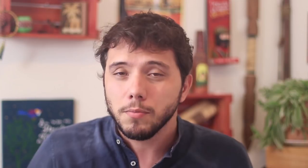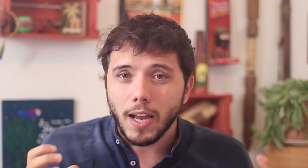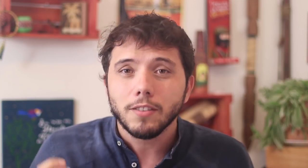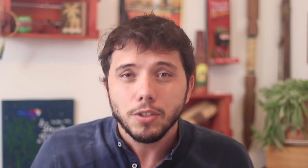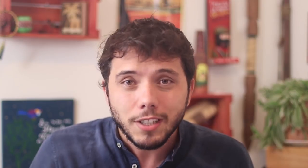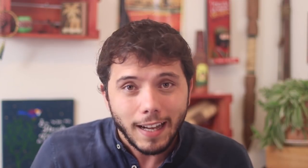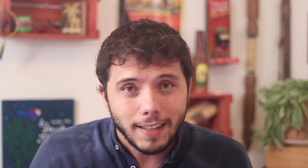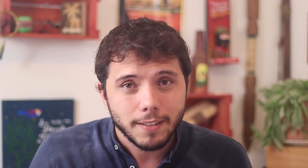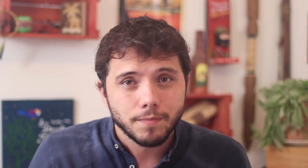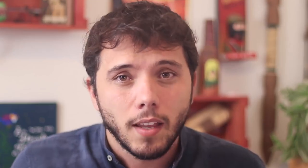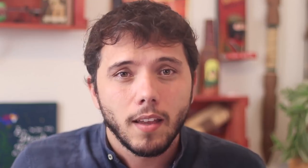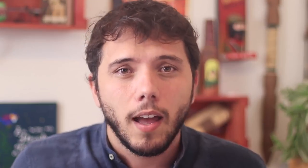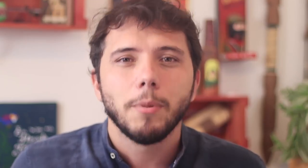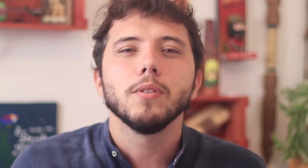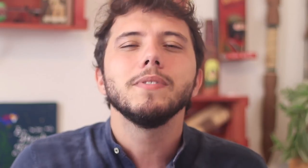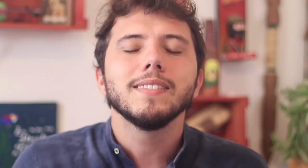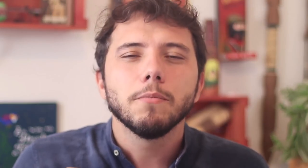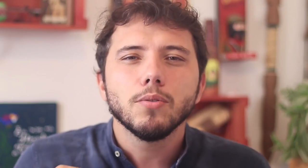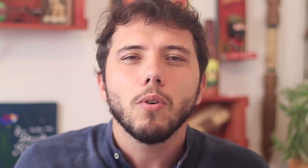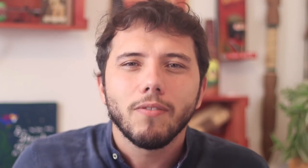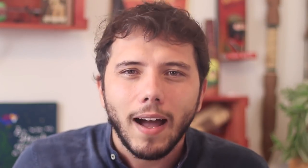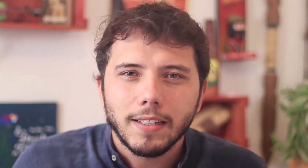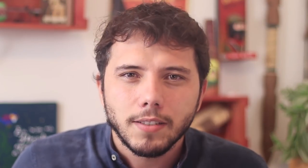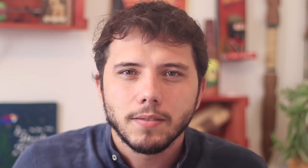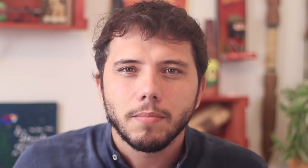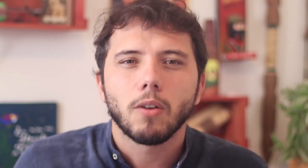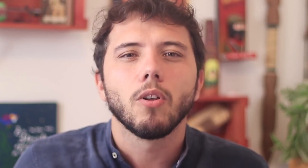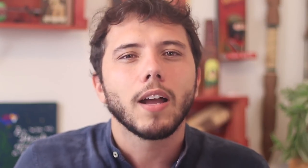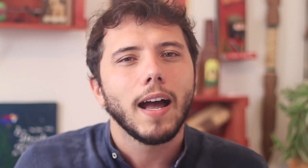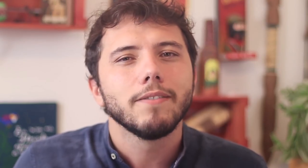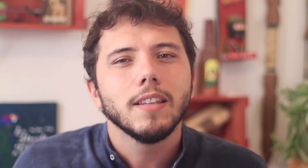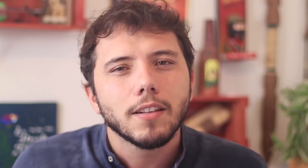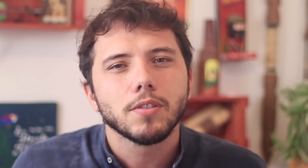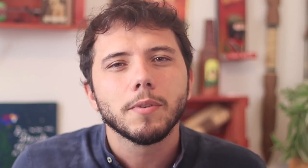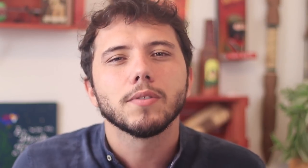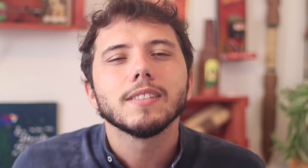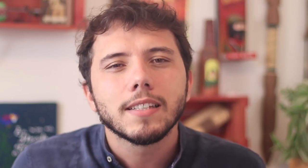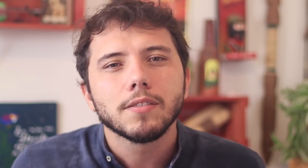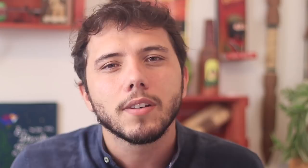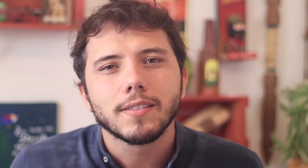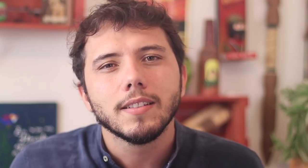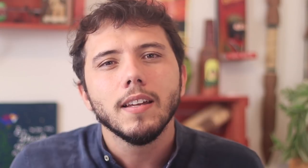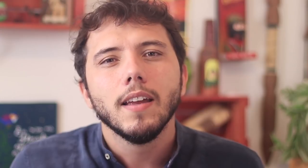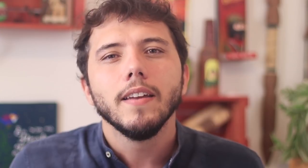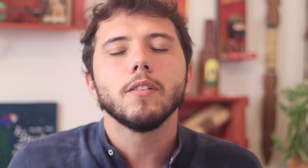were diagnosed. Such person has to be a coward to put other's lives at risk like that.